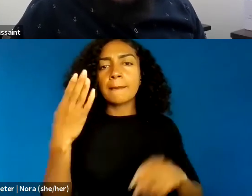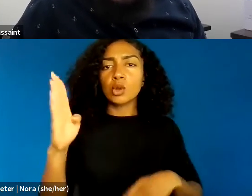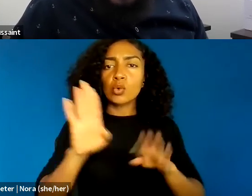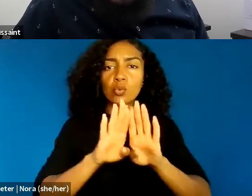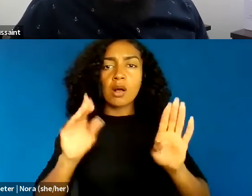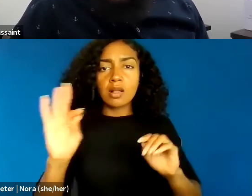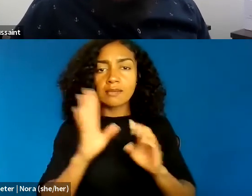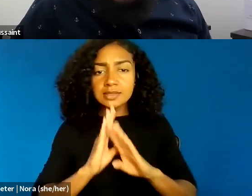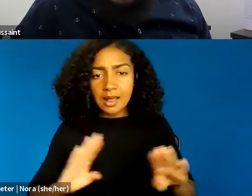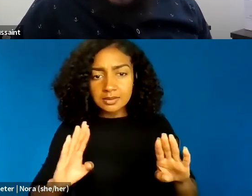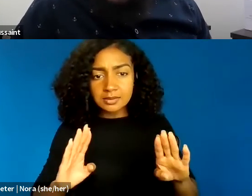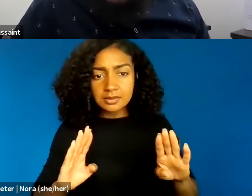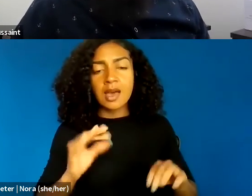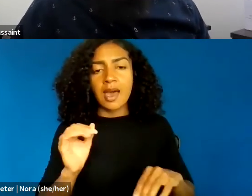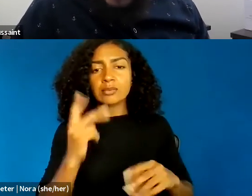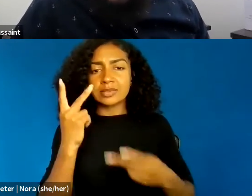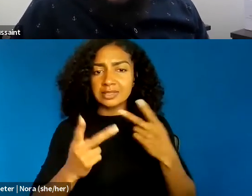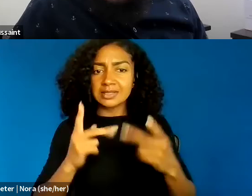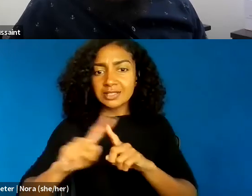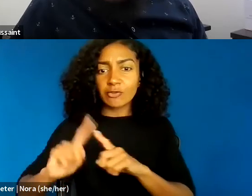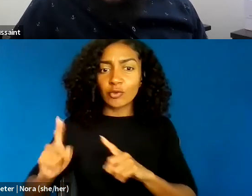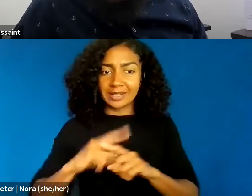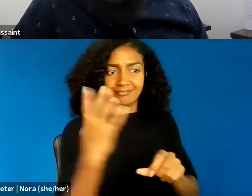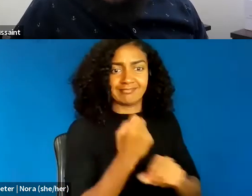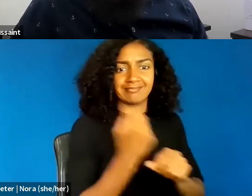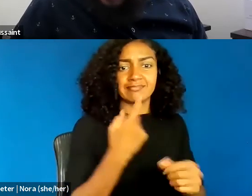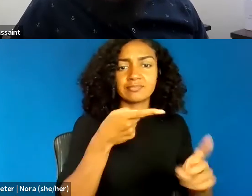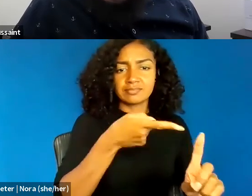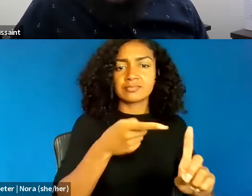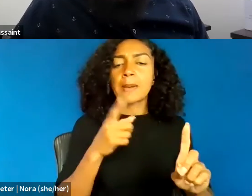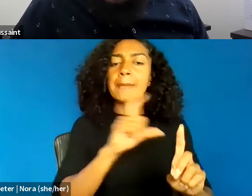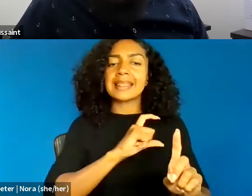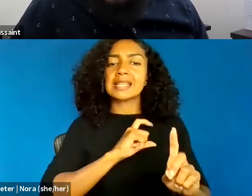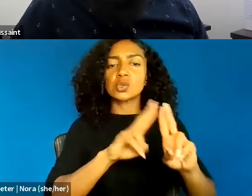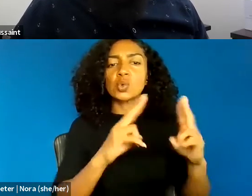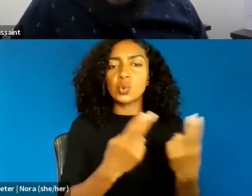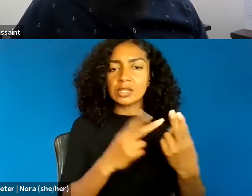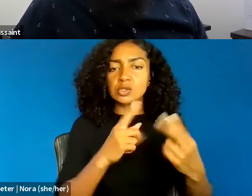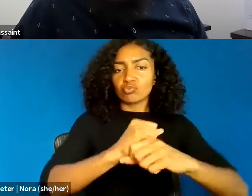Maybe it is the very idea of Blackness as something other than property that becomes fighting words